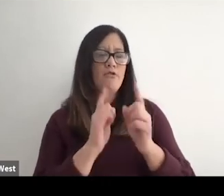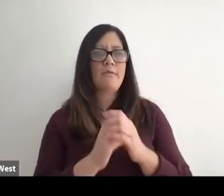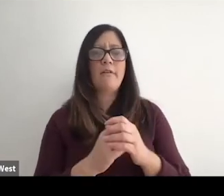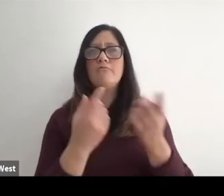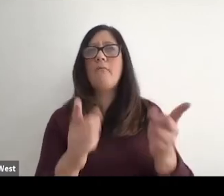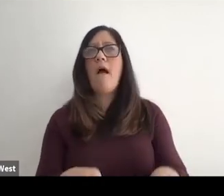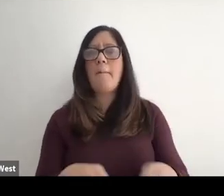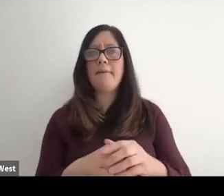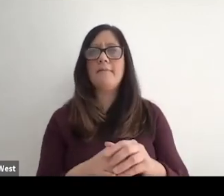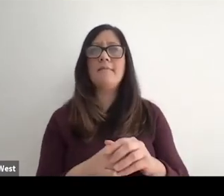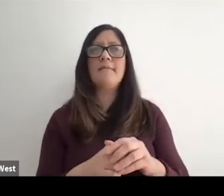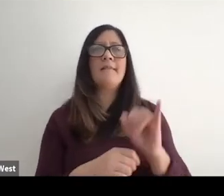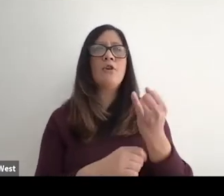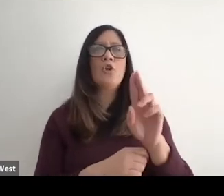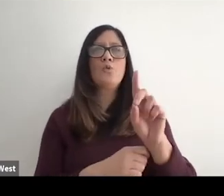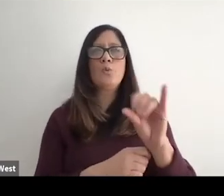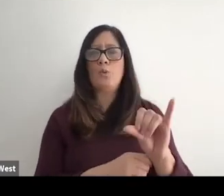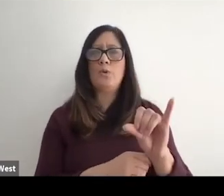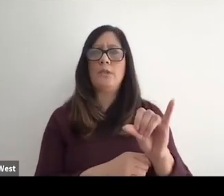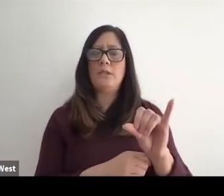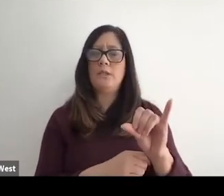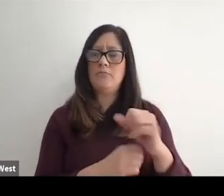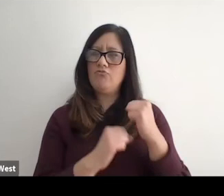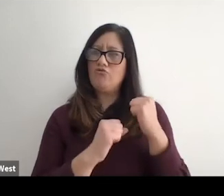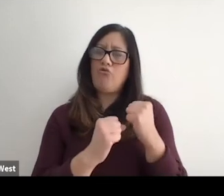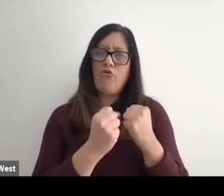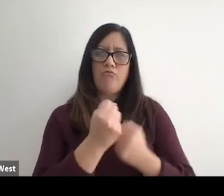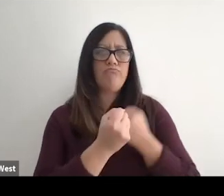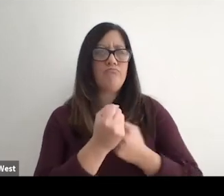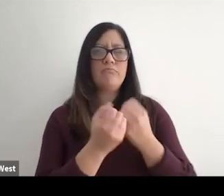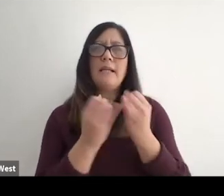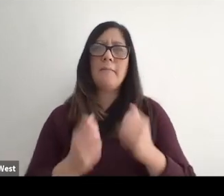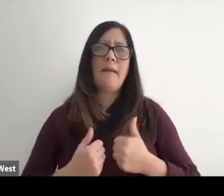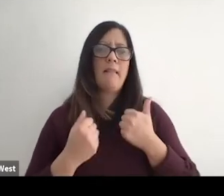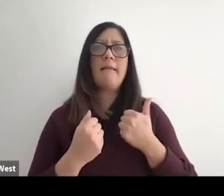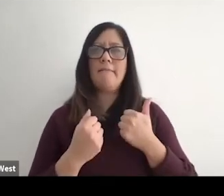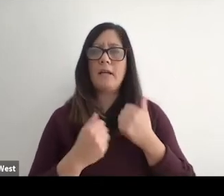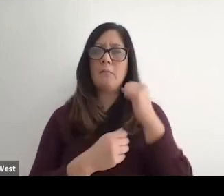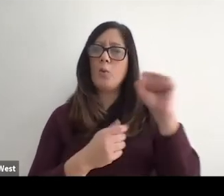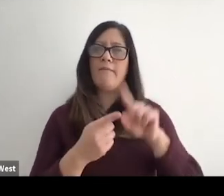in the conversation that happens in Judy is probably the stalwarts of the independent living movement